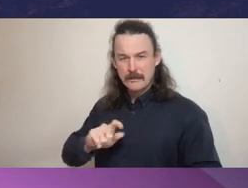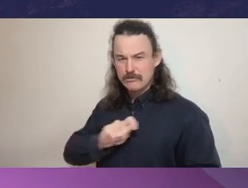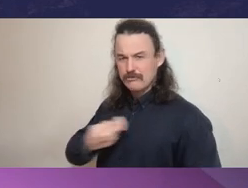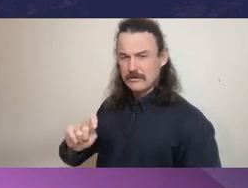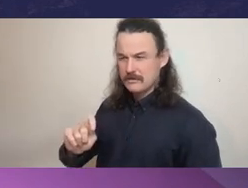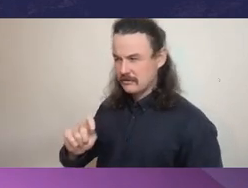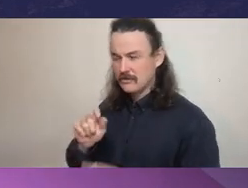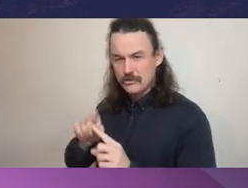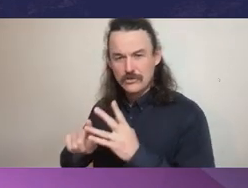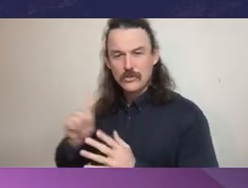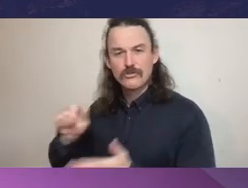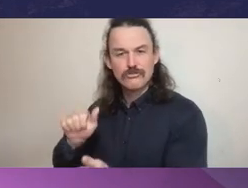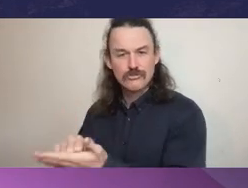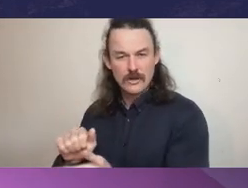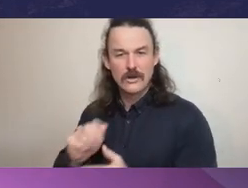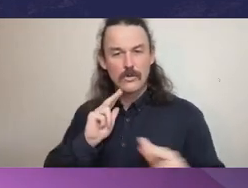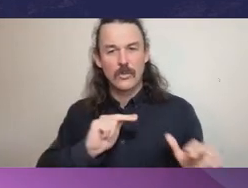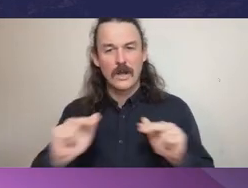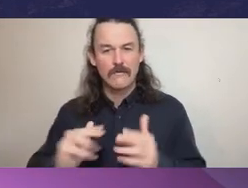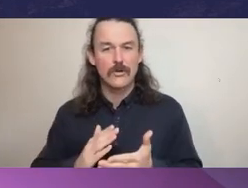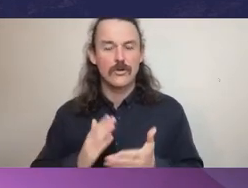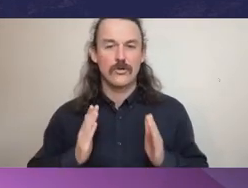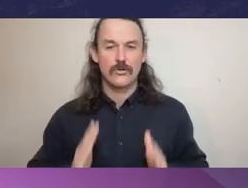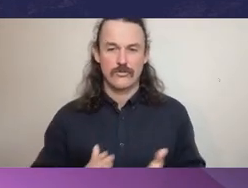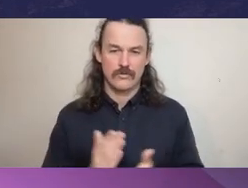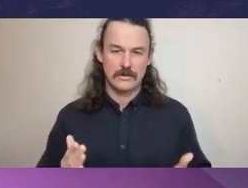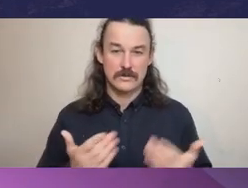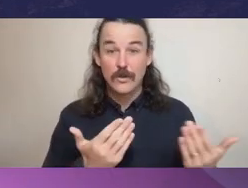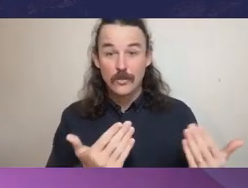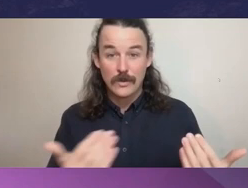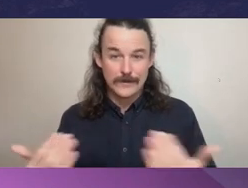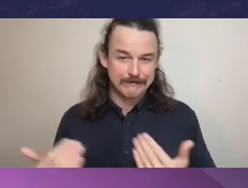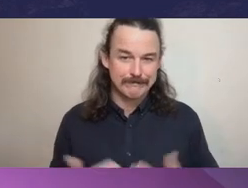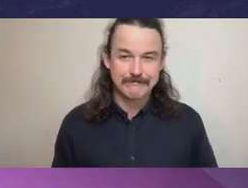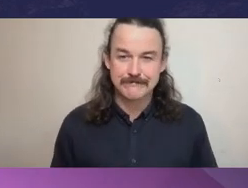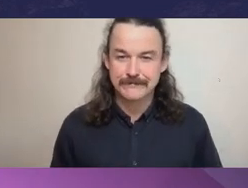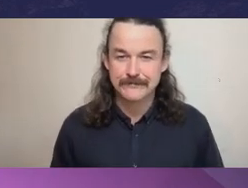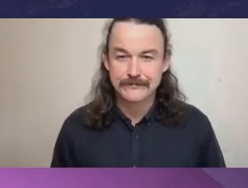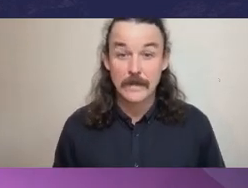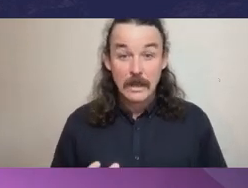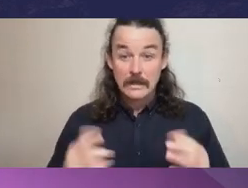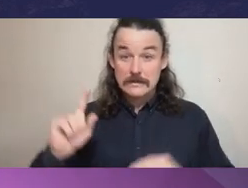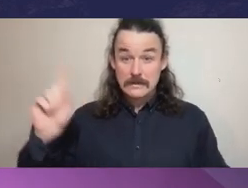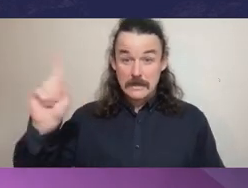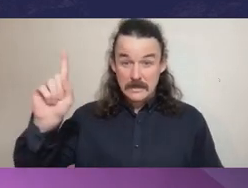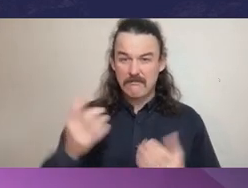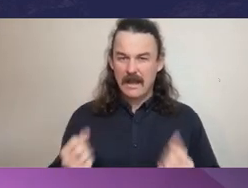Welcome, Deborah. Welcome, Andrew. So today we've received a number of questions